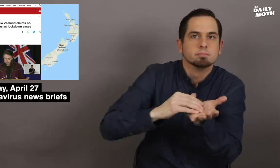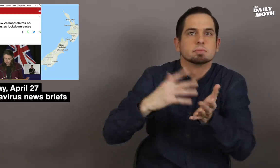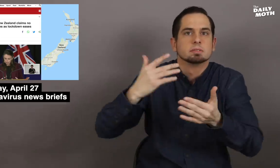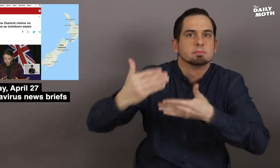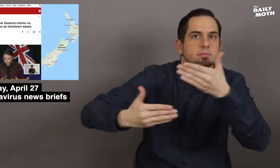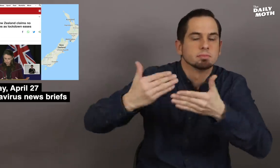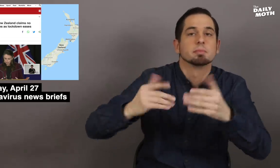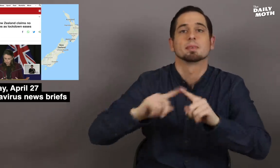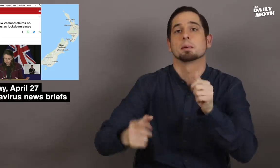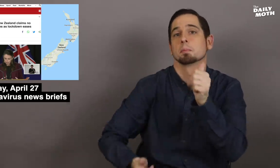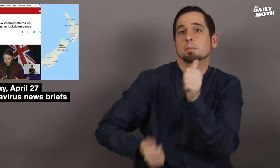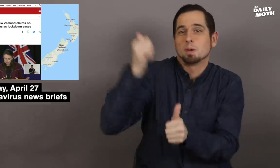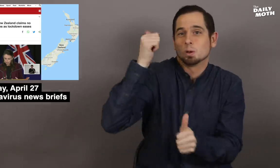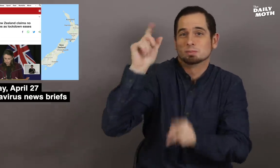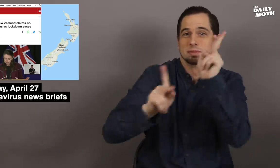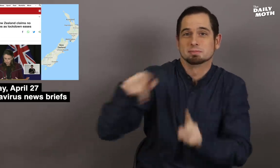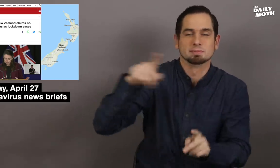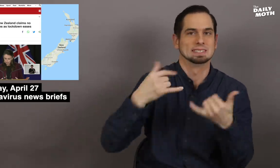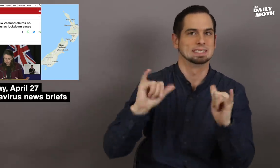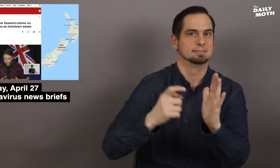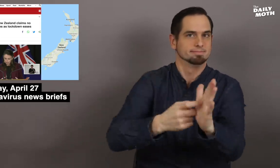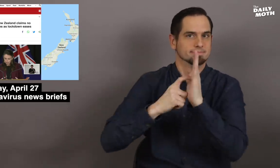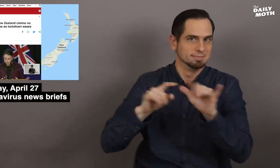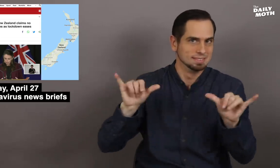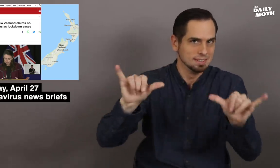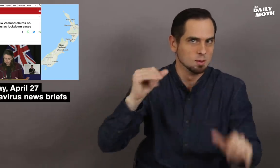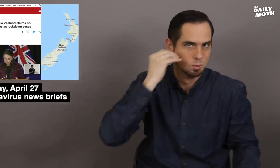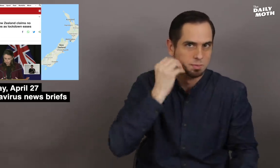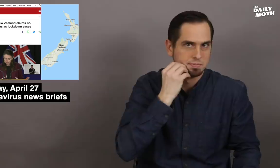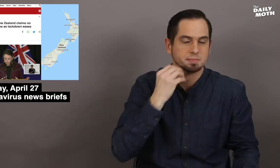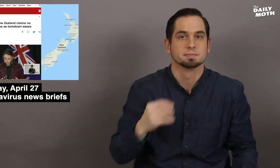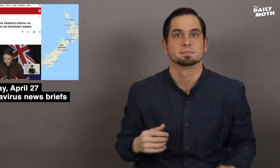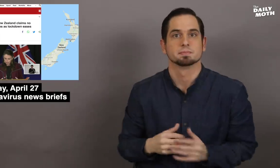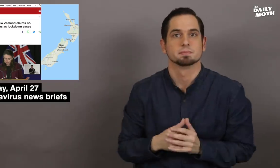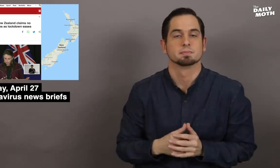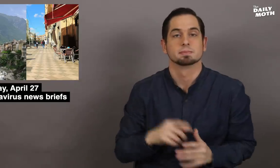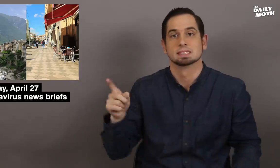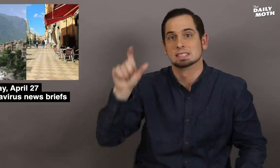to resume but most people are still required to stay at home.